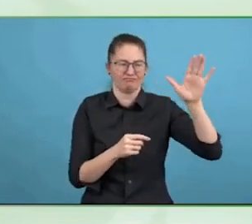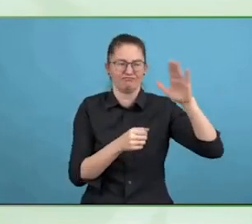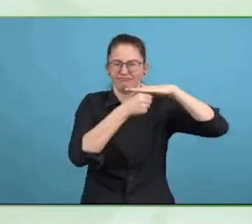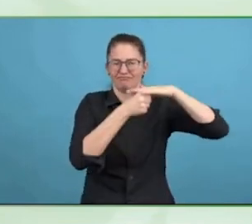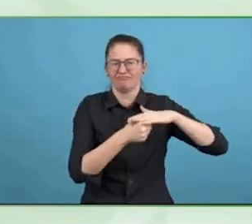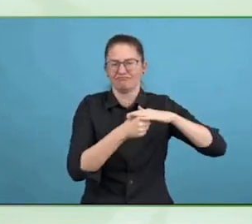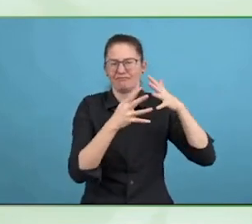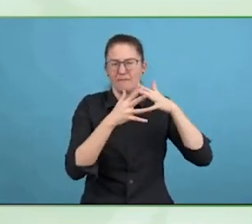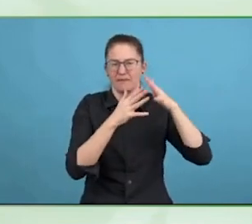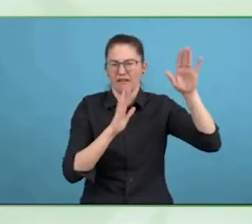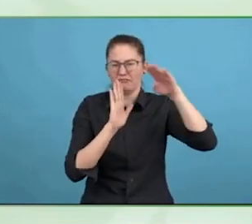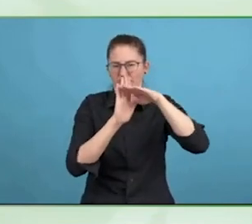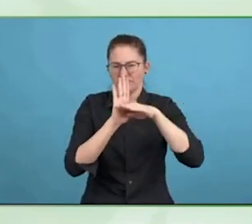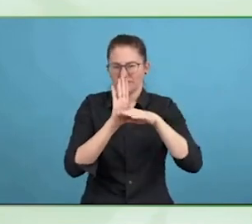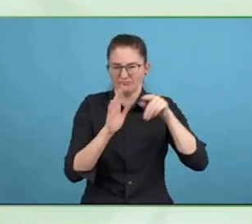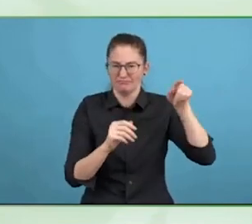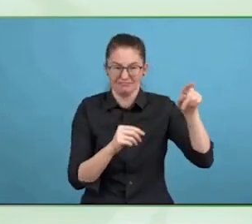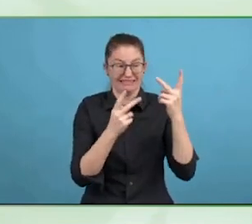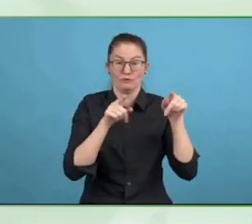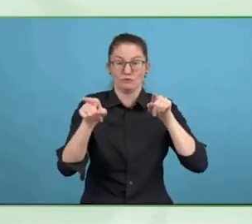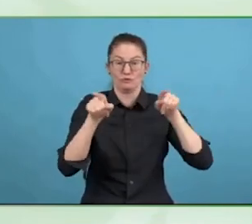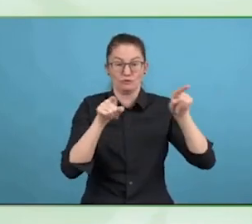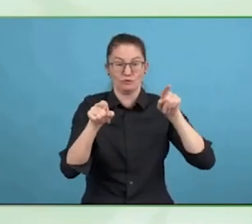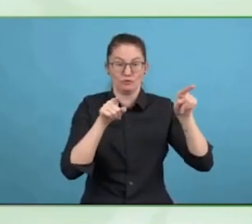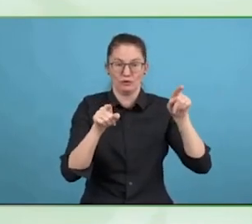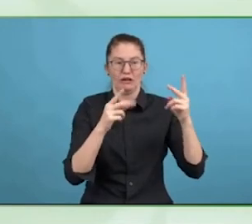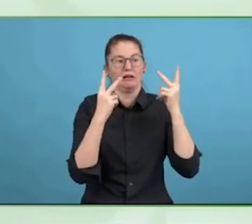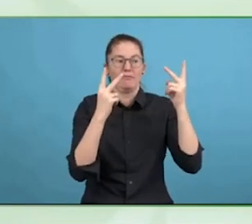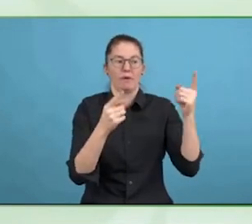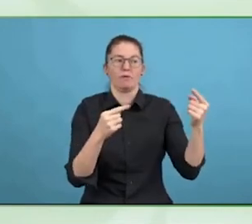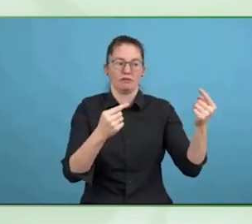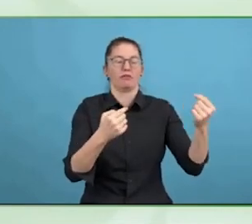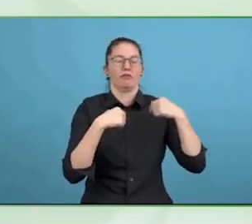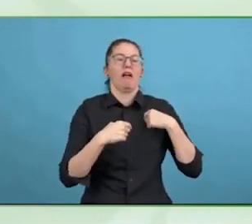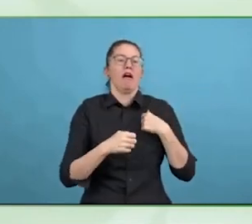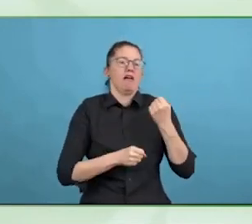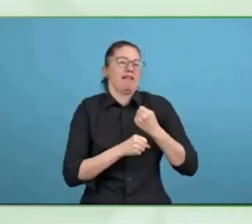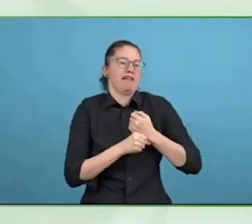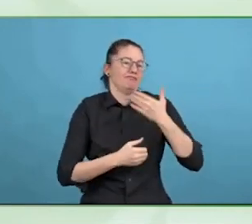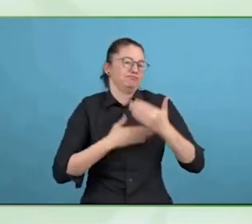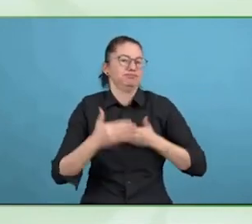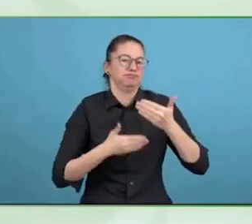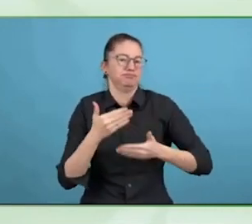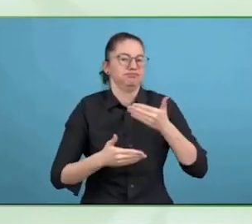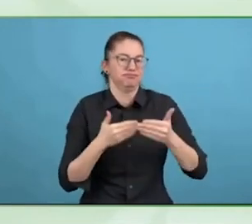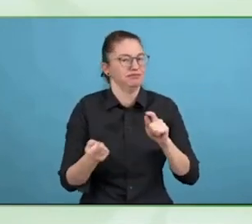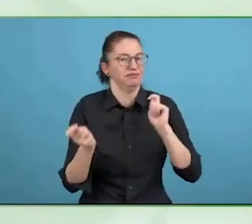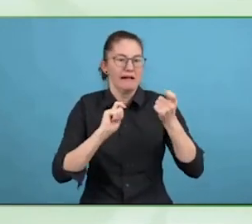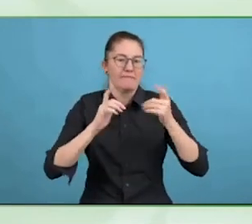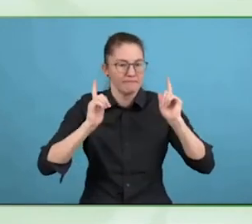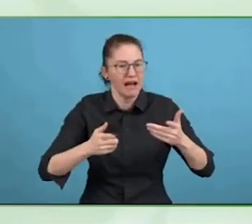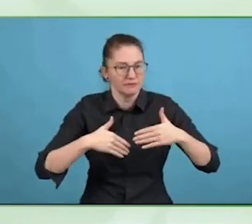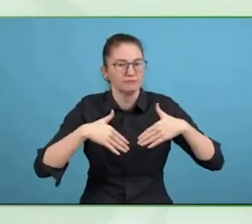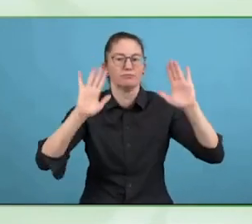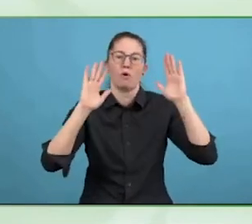So active in the accessibility community, accessibility